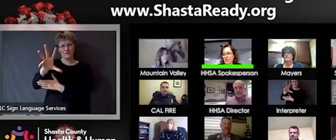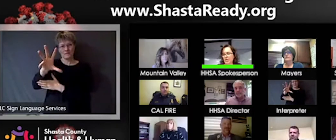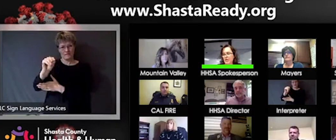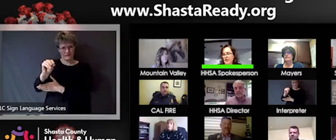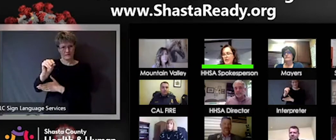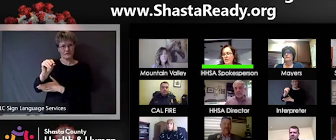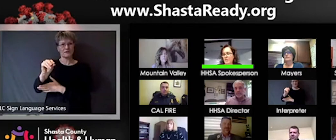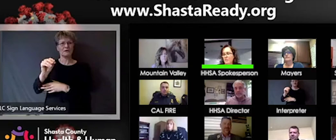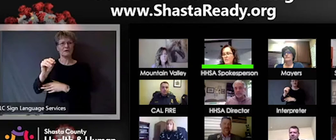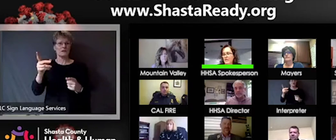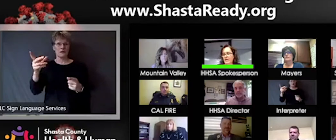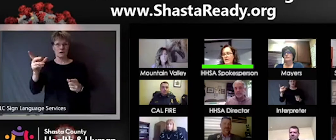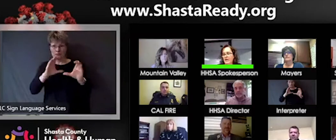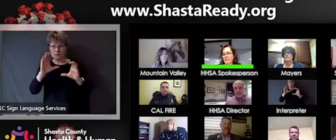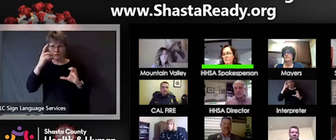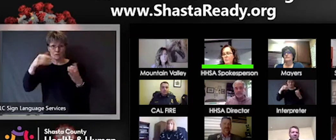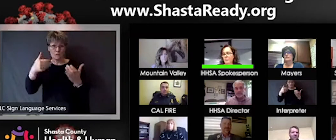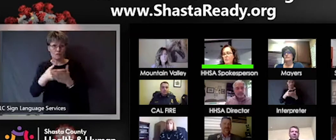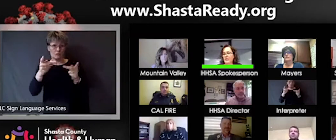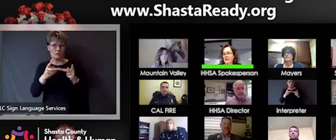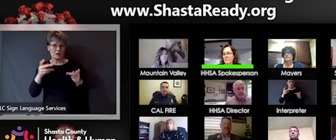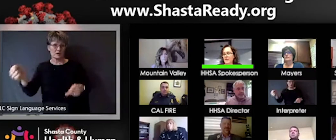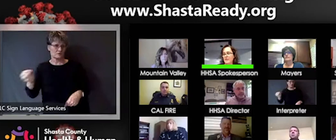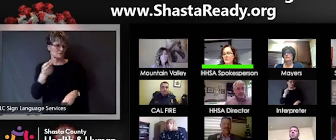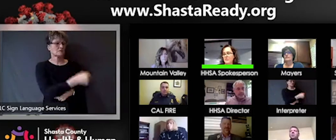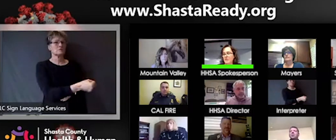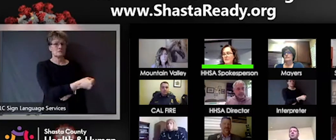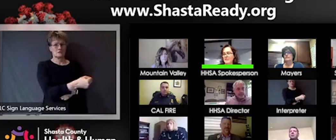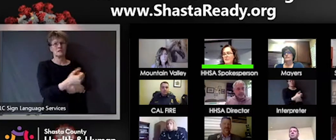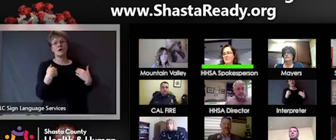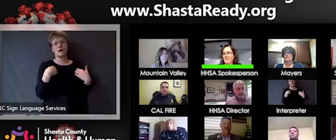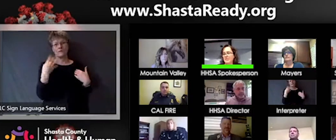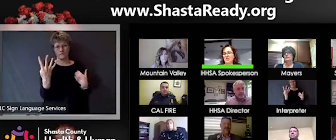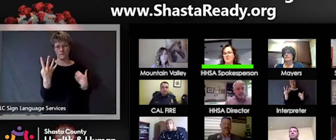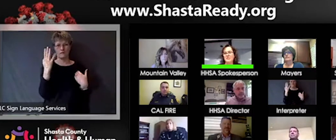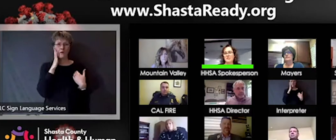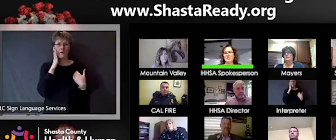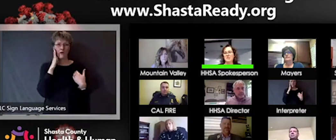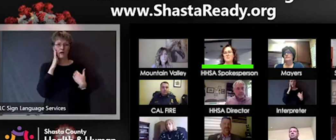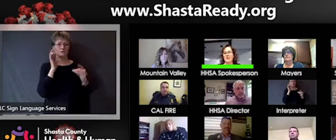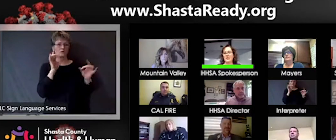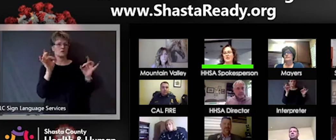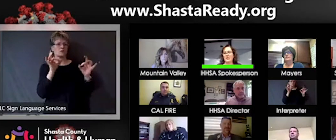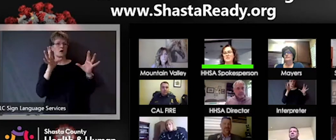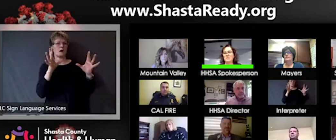place to go we'll be putting them in this crisis stabilization center to make